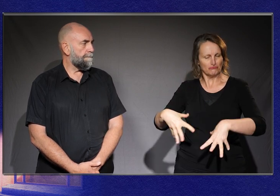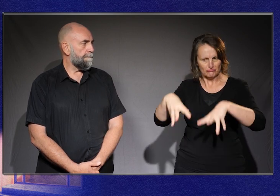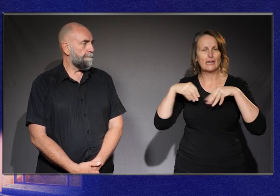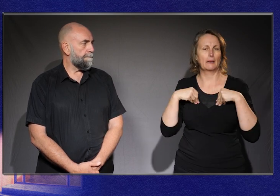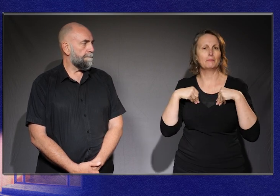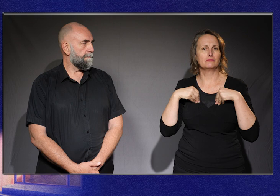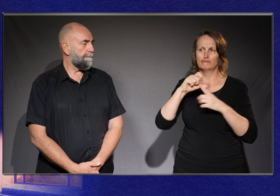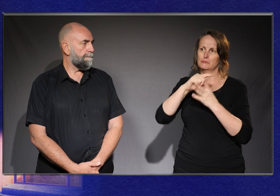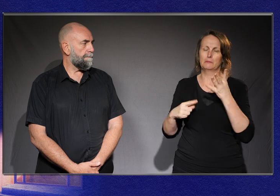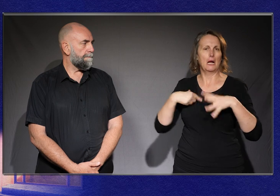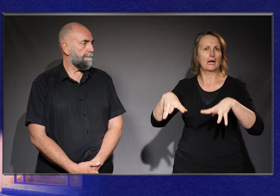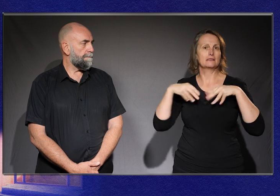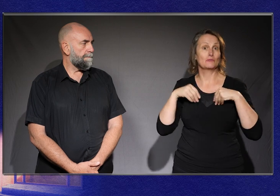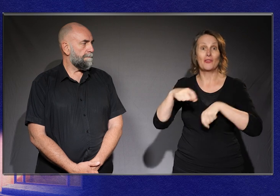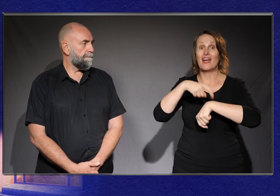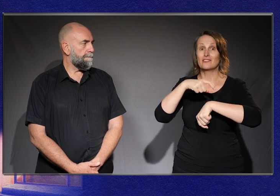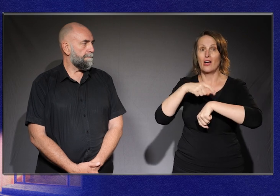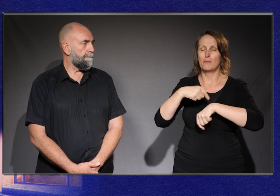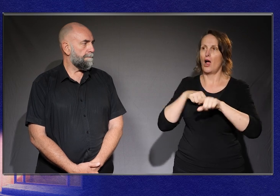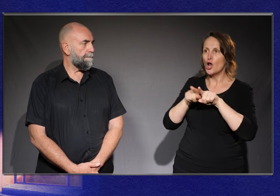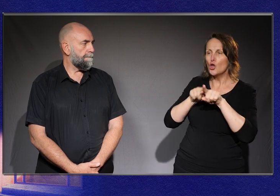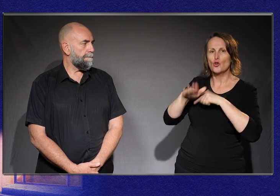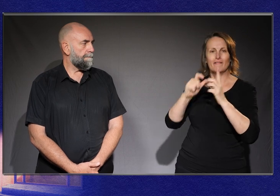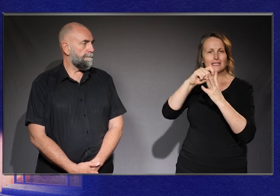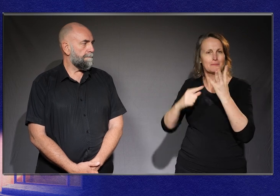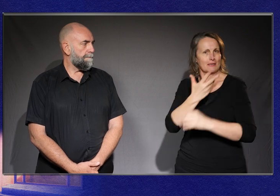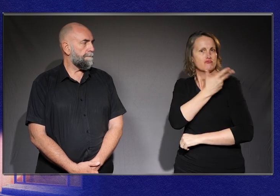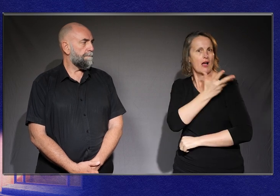So around that time, I also learned about disability pride.